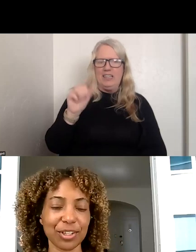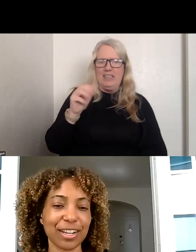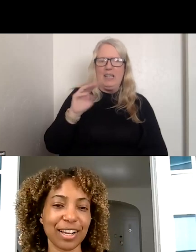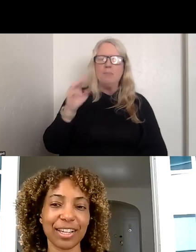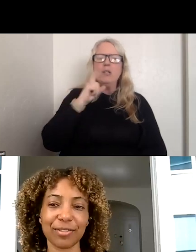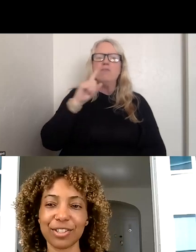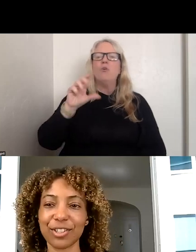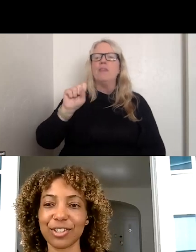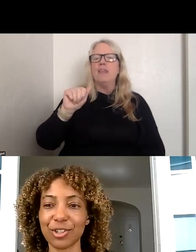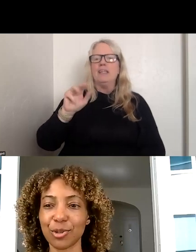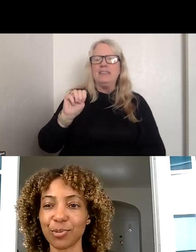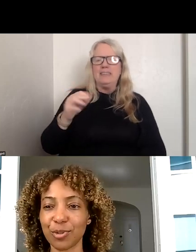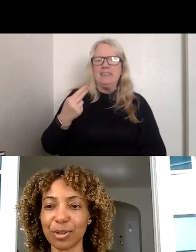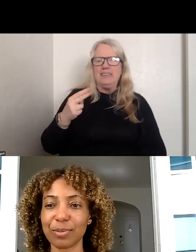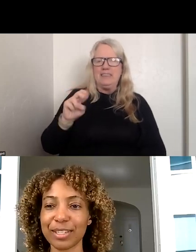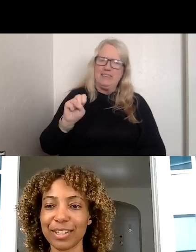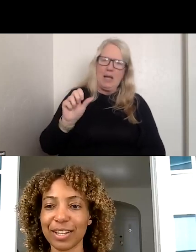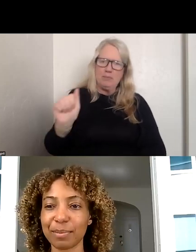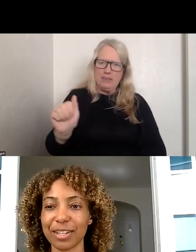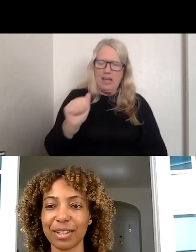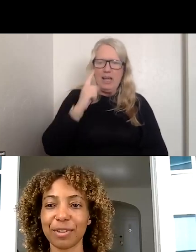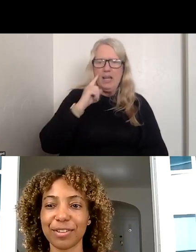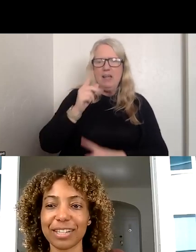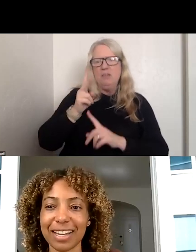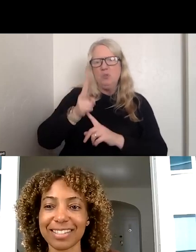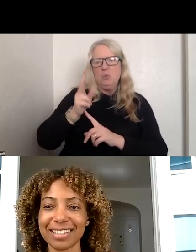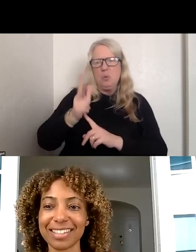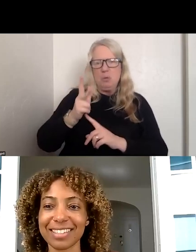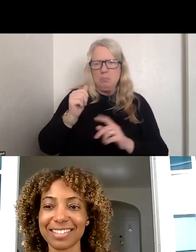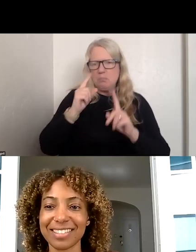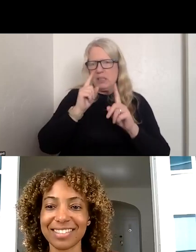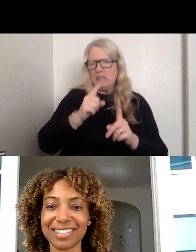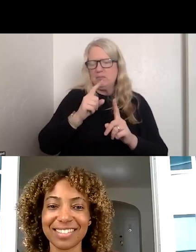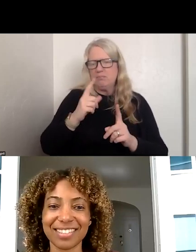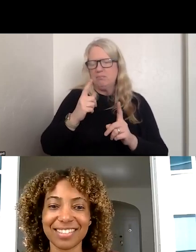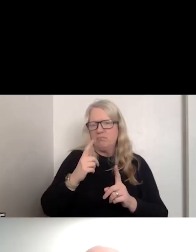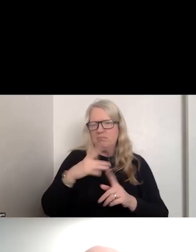IF YOU CAN GIVE YOU A UPDATE, THAT WOULD BE GREAT. >>: I WILL TALK QUICK.